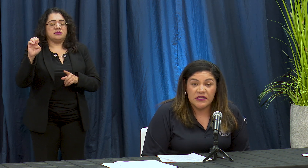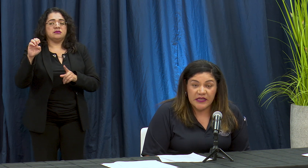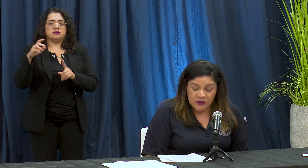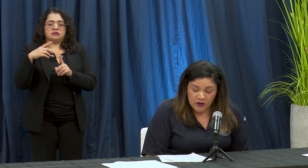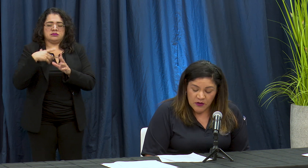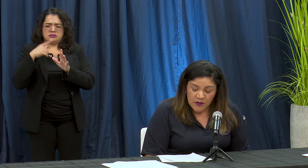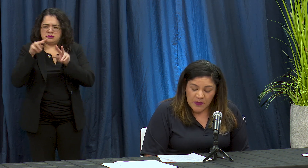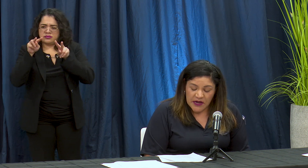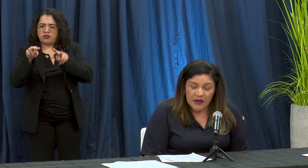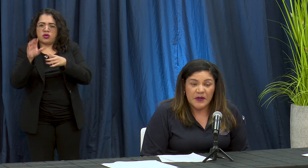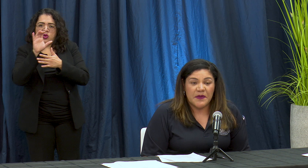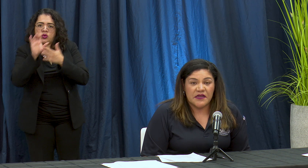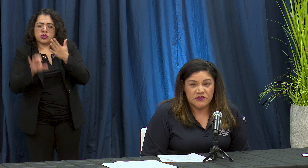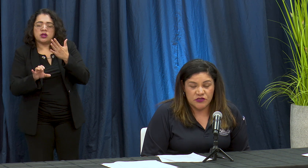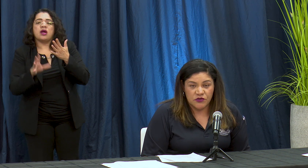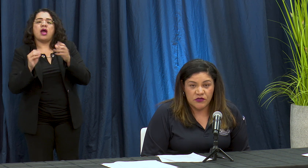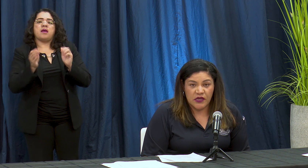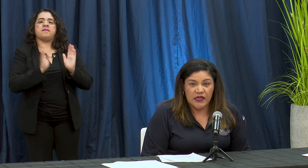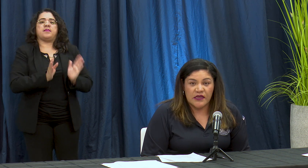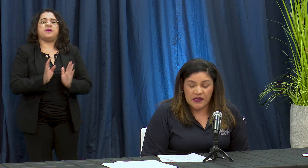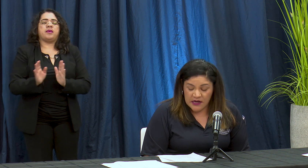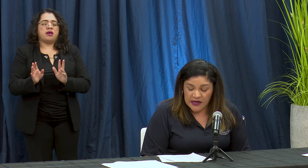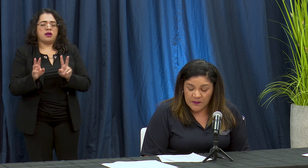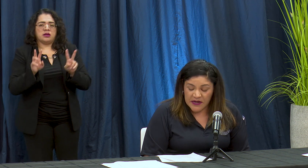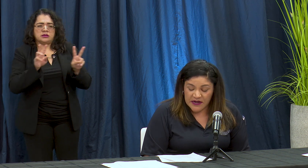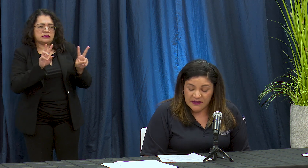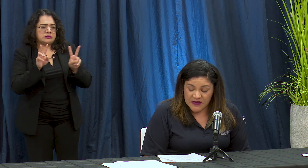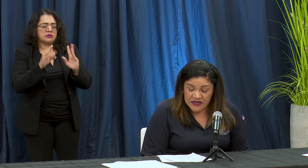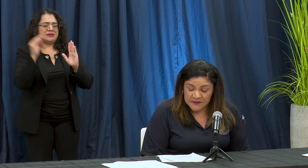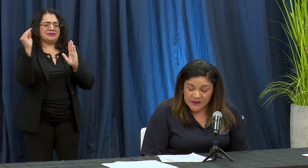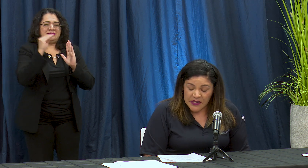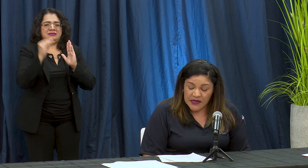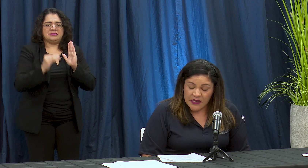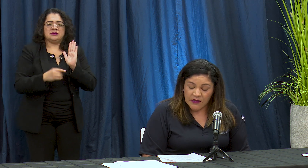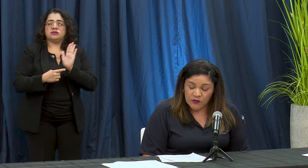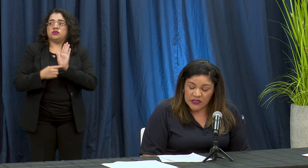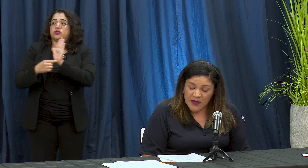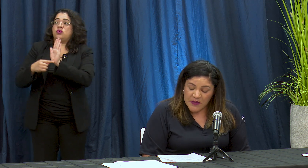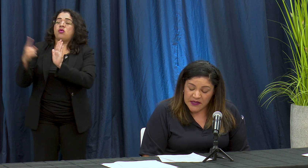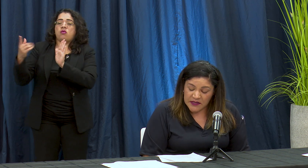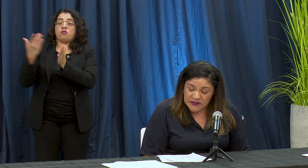crateria para la preparación en él para rehab rear en el tema imagine que